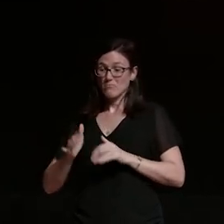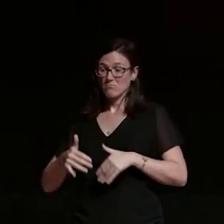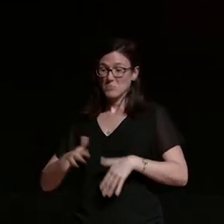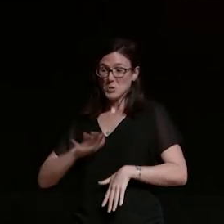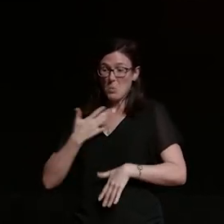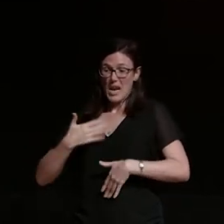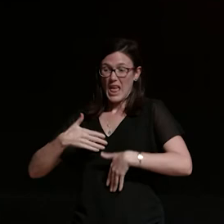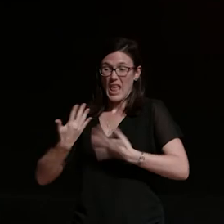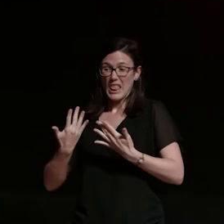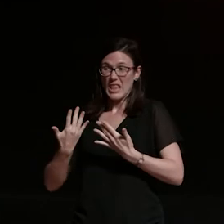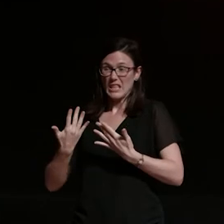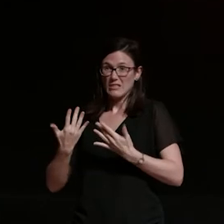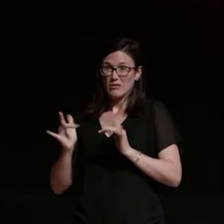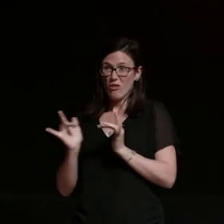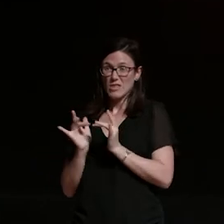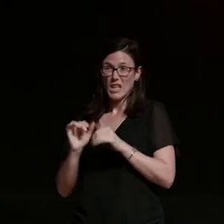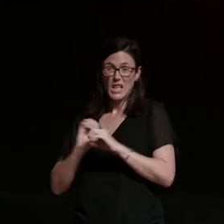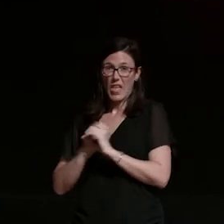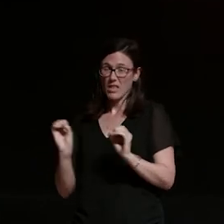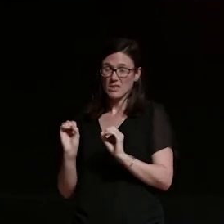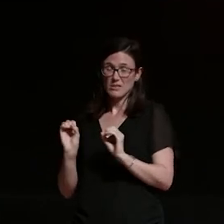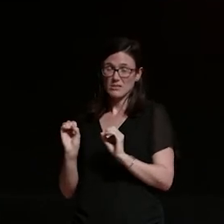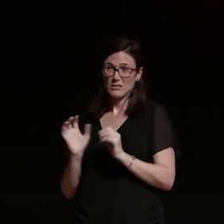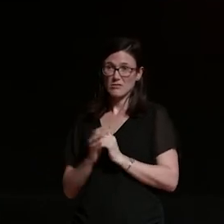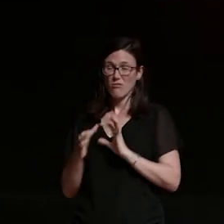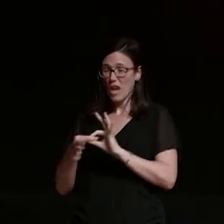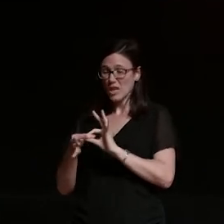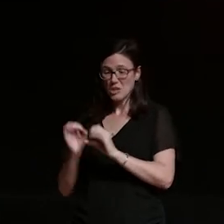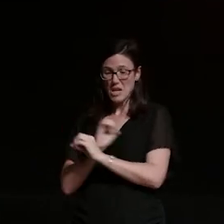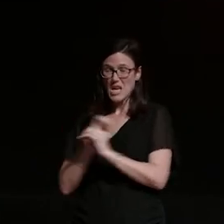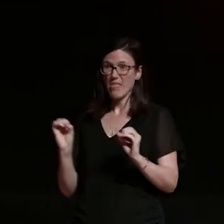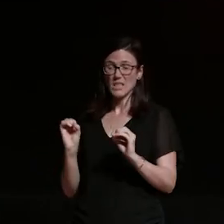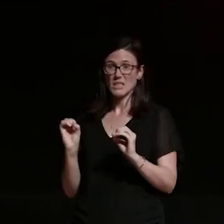which was tough because like i said he'd already kind of moved himself out which historically has